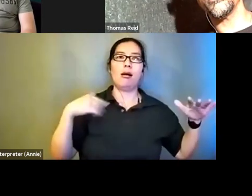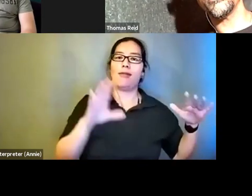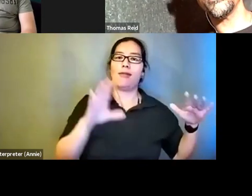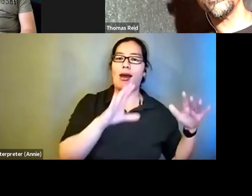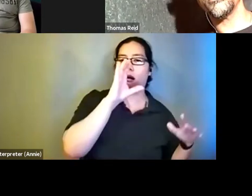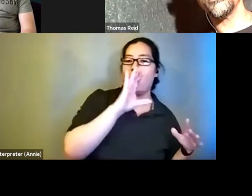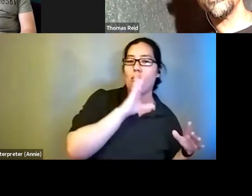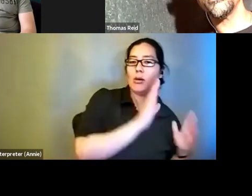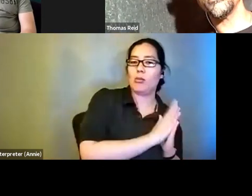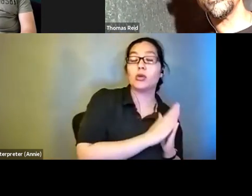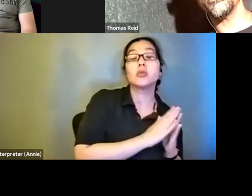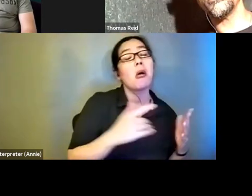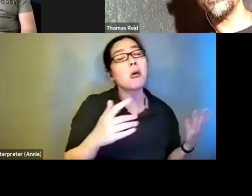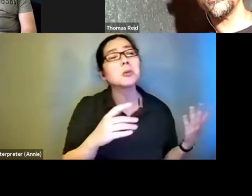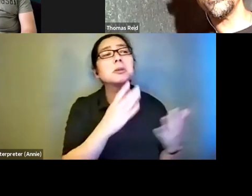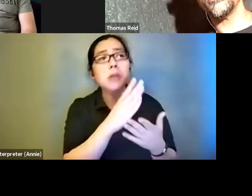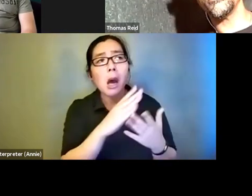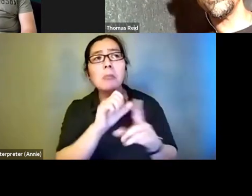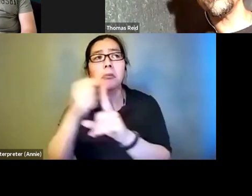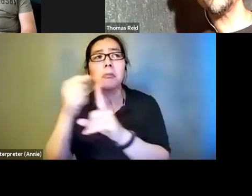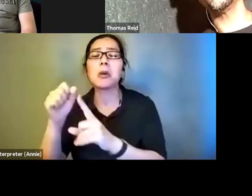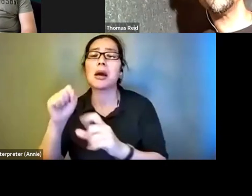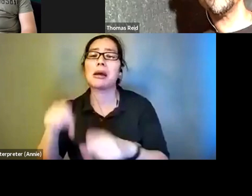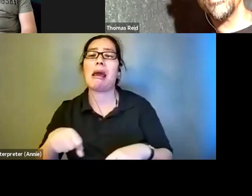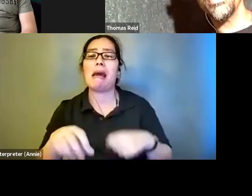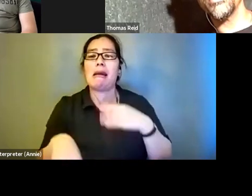could add to the program. Rick